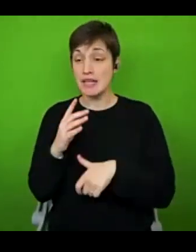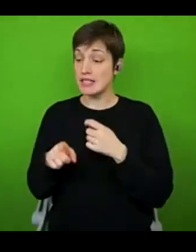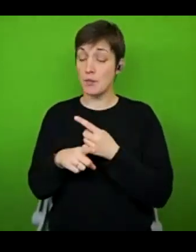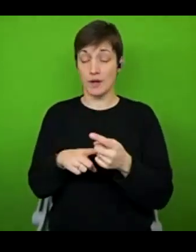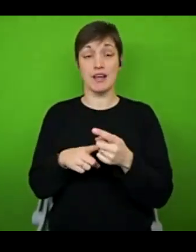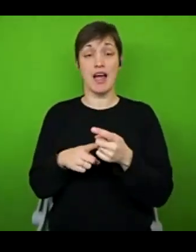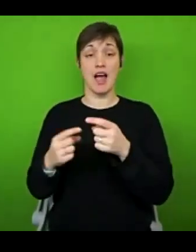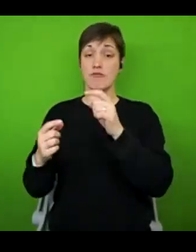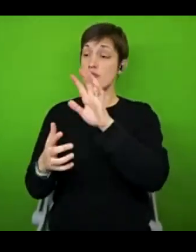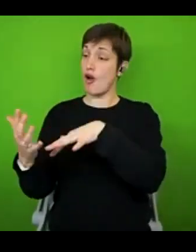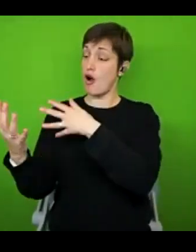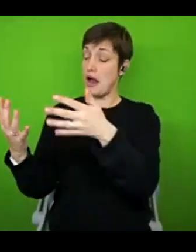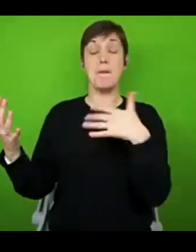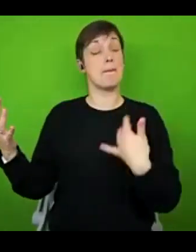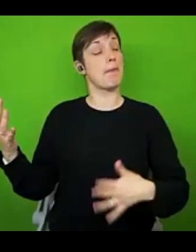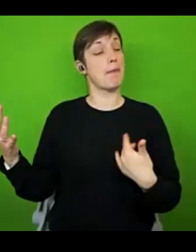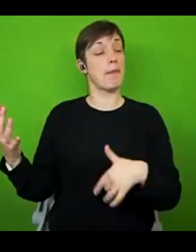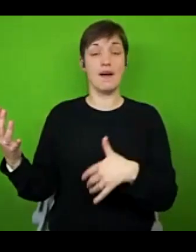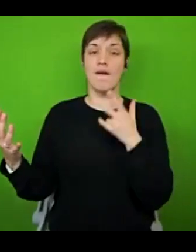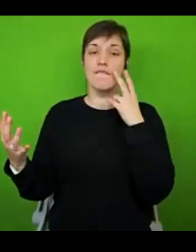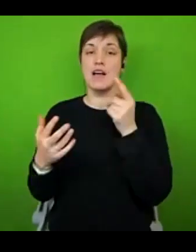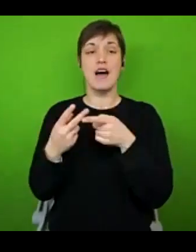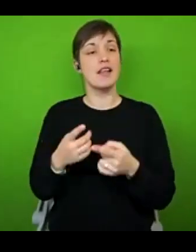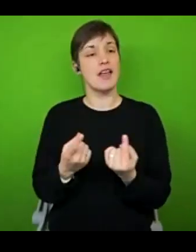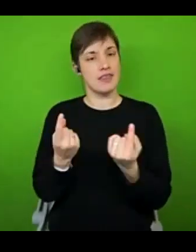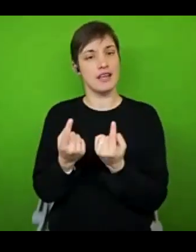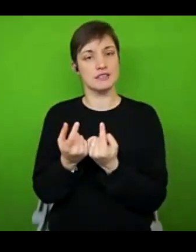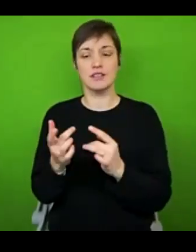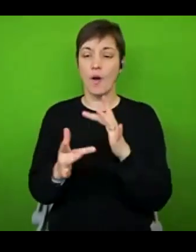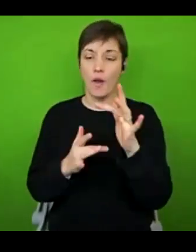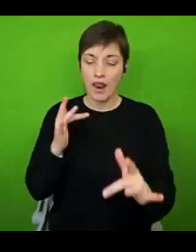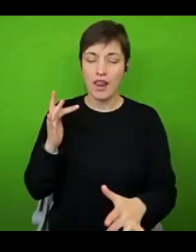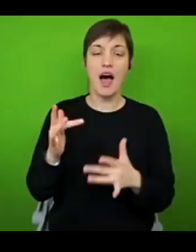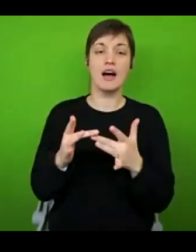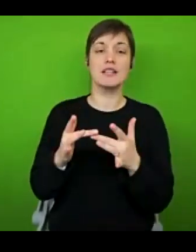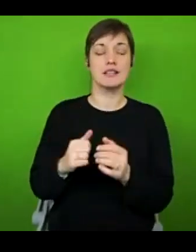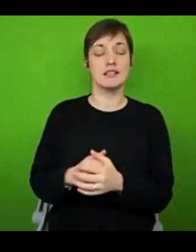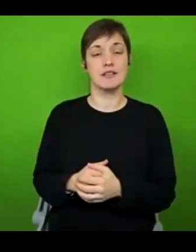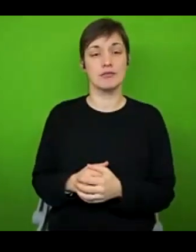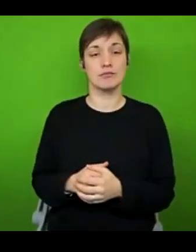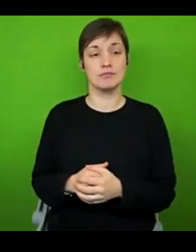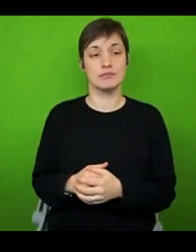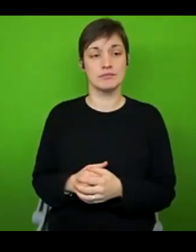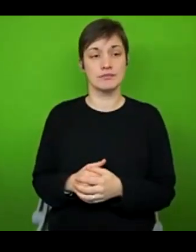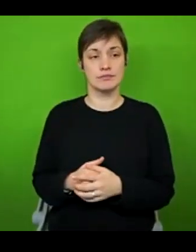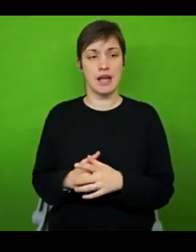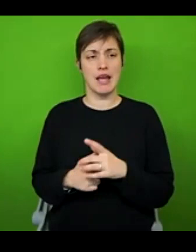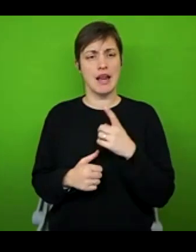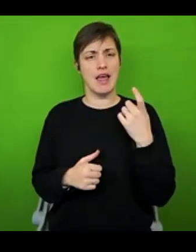year, you can find out all of the things that are going on, on their website. And I think, I think I'm going to wrap this